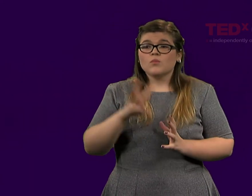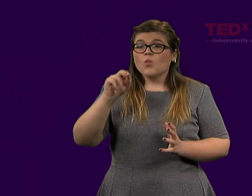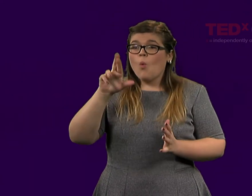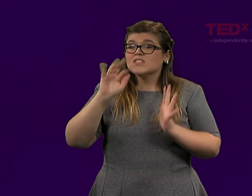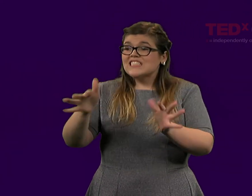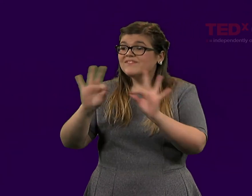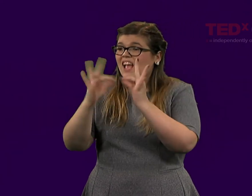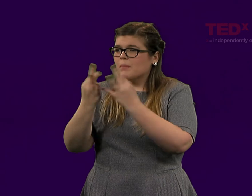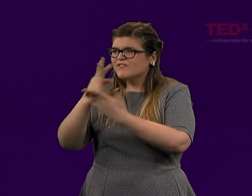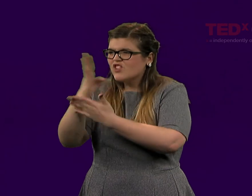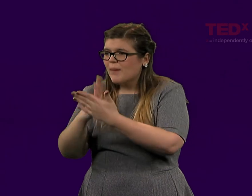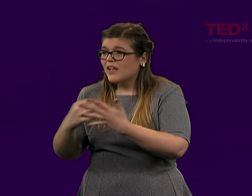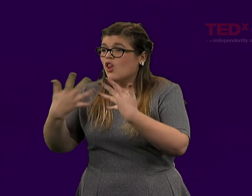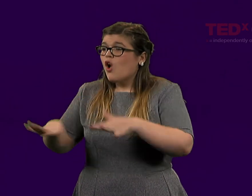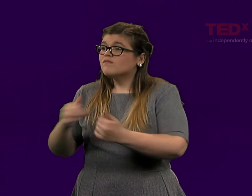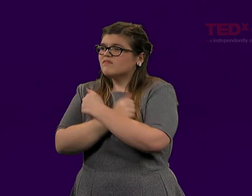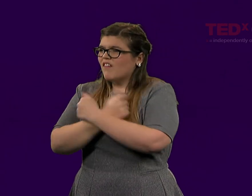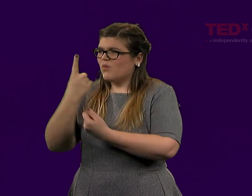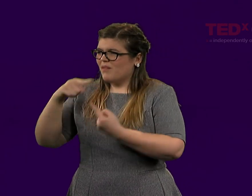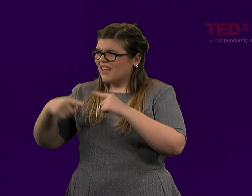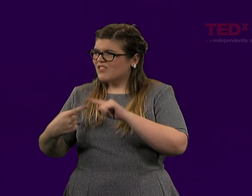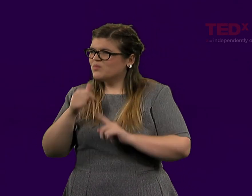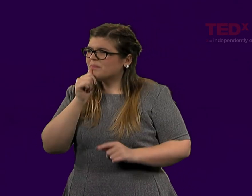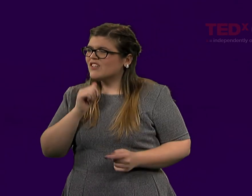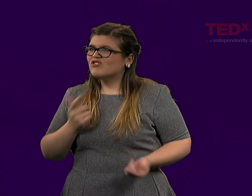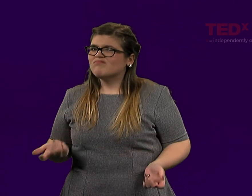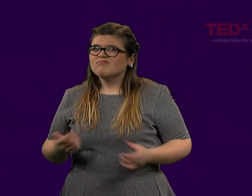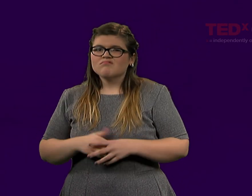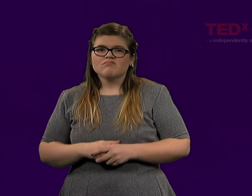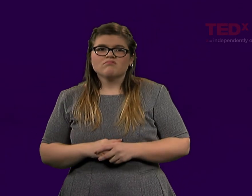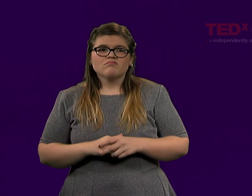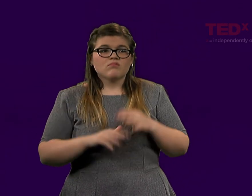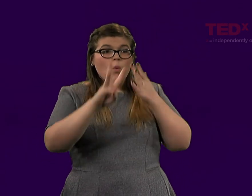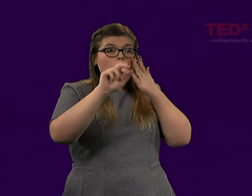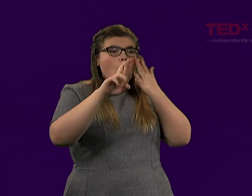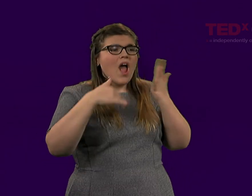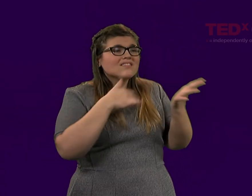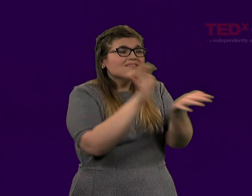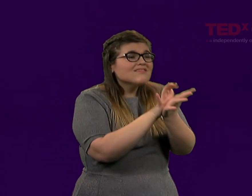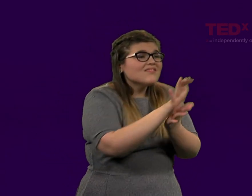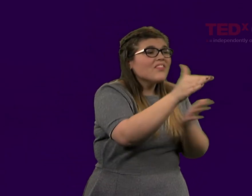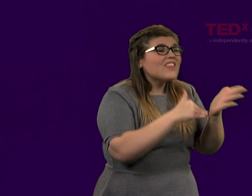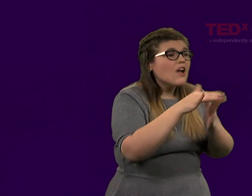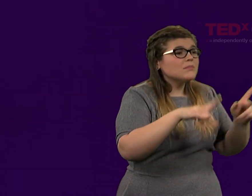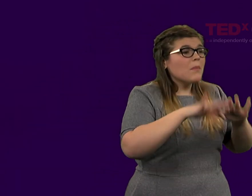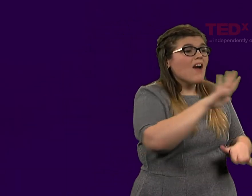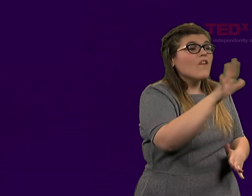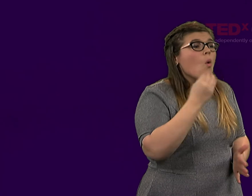and fractionalizing military families!